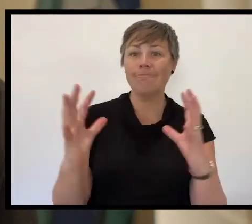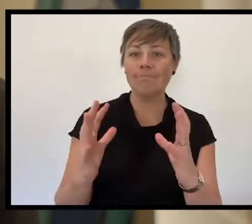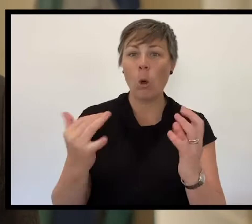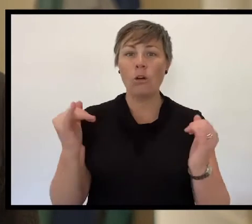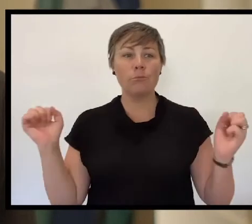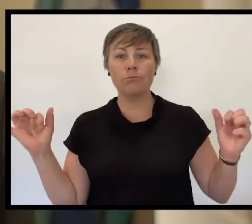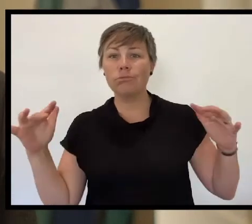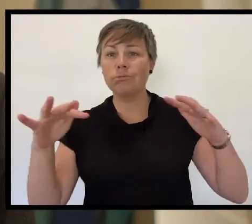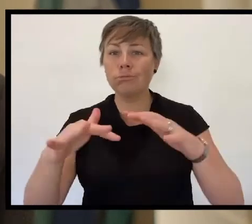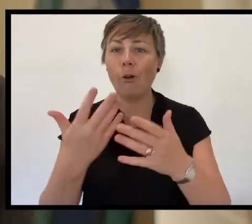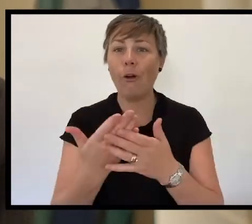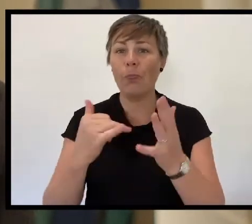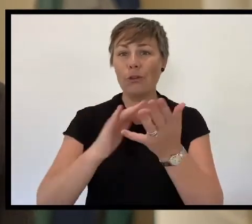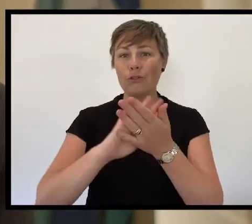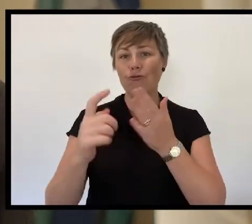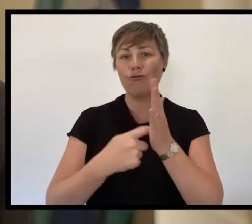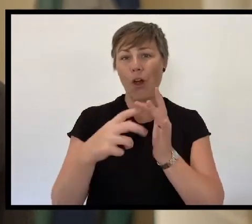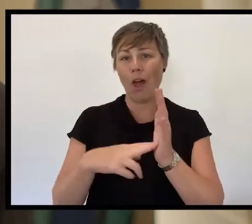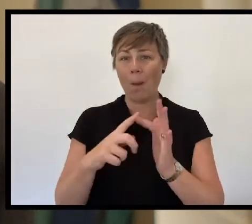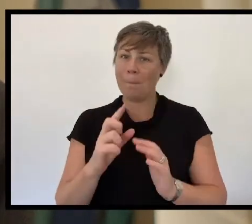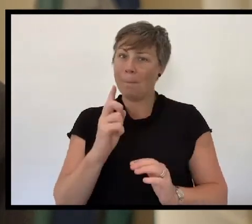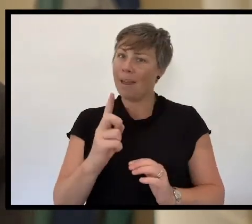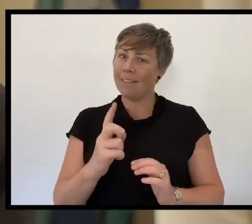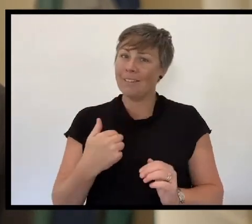But we have already learned across the challenges of 2020